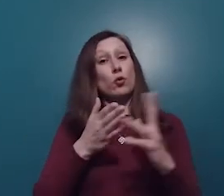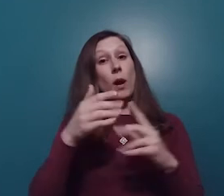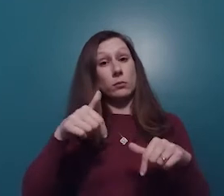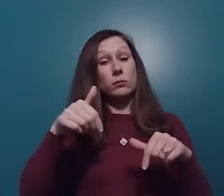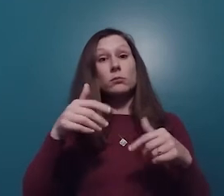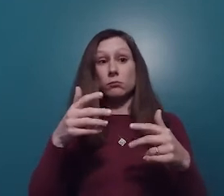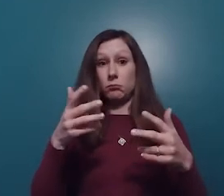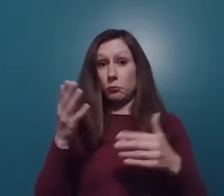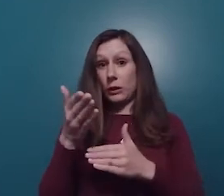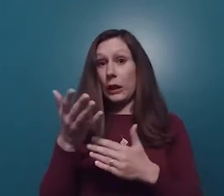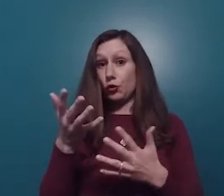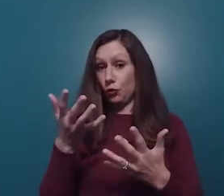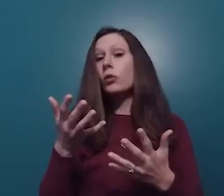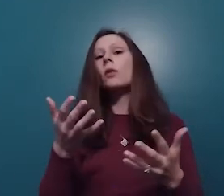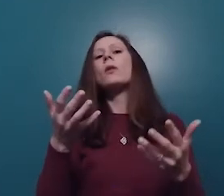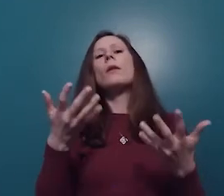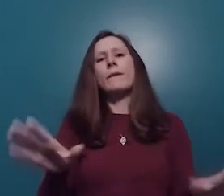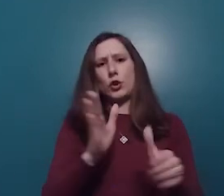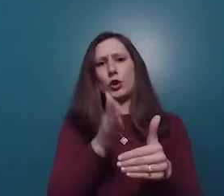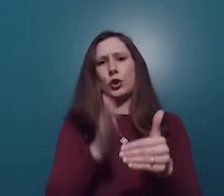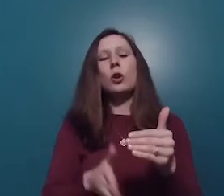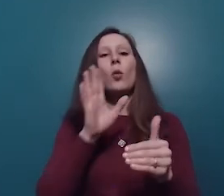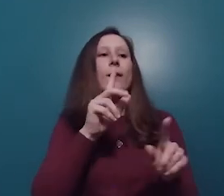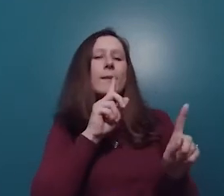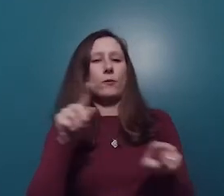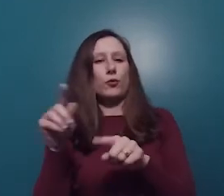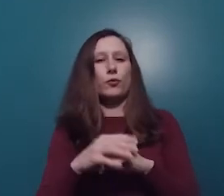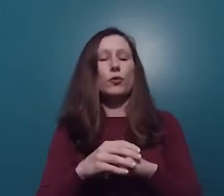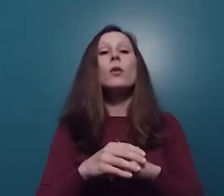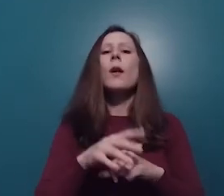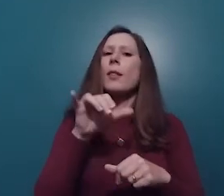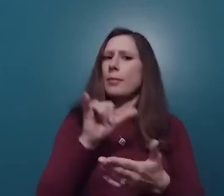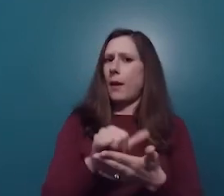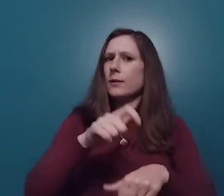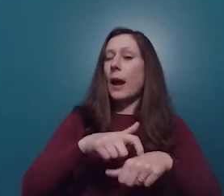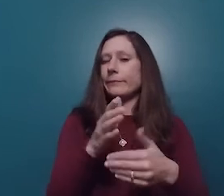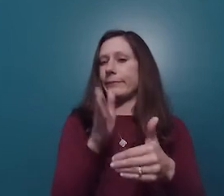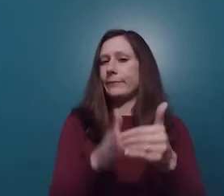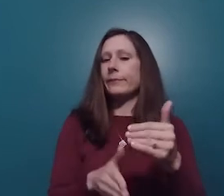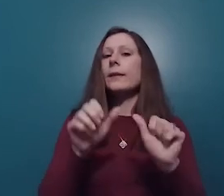presentations we will answer as many questions as we can from this section. At that time, you may also use the Raise Your